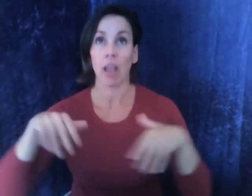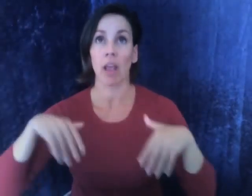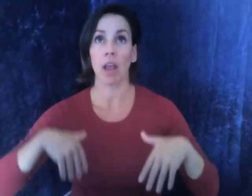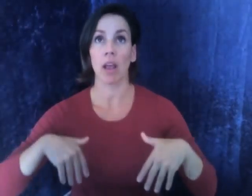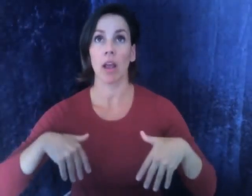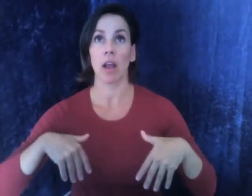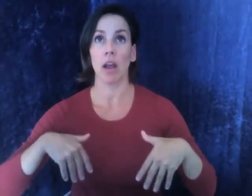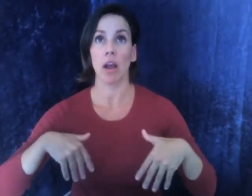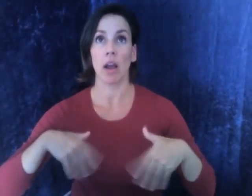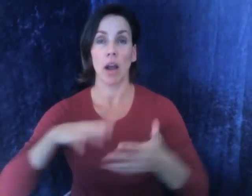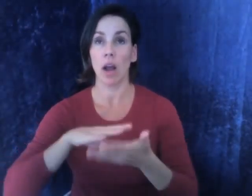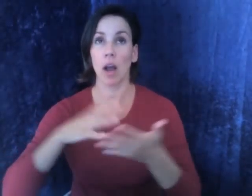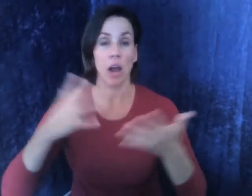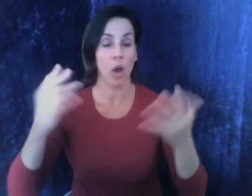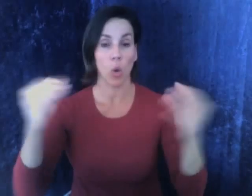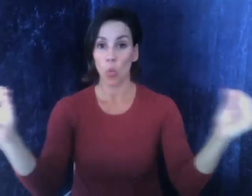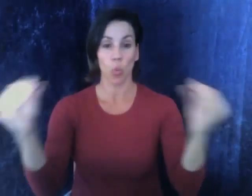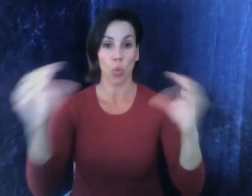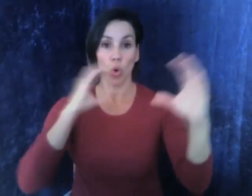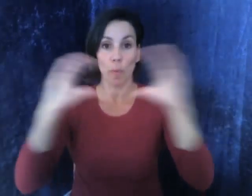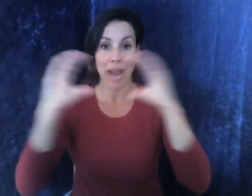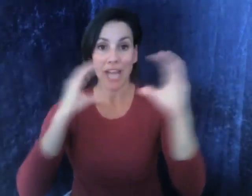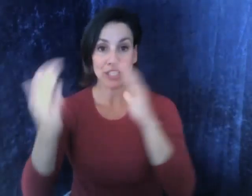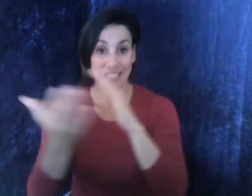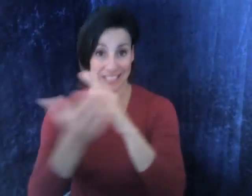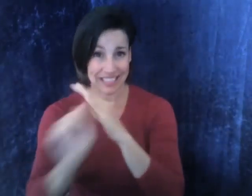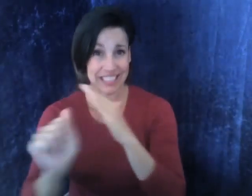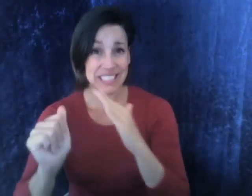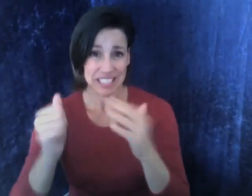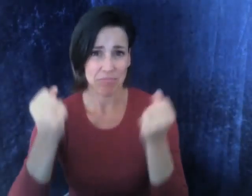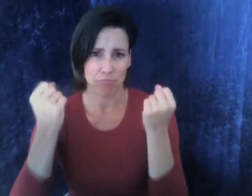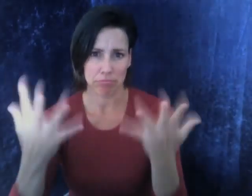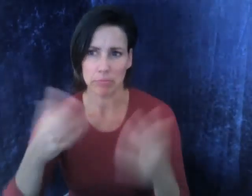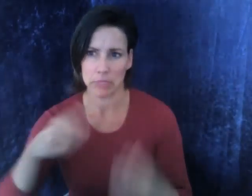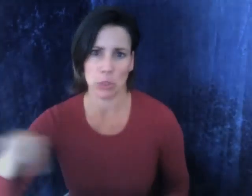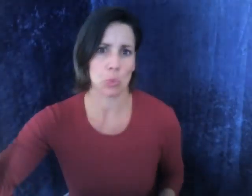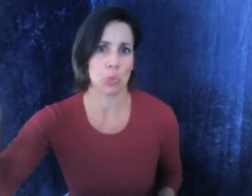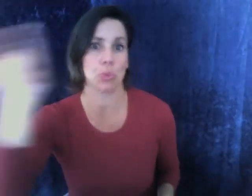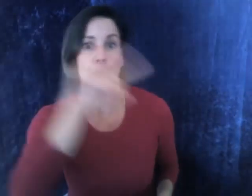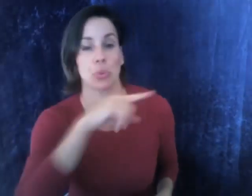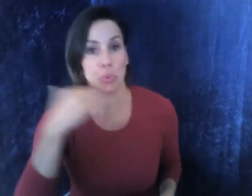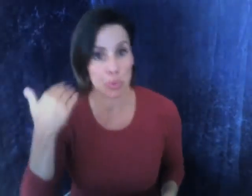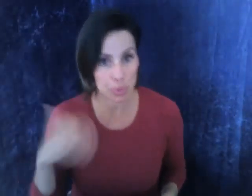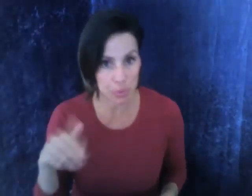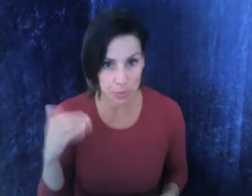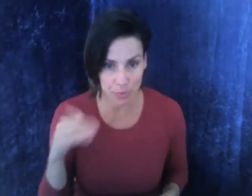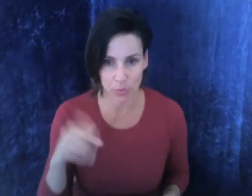rather than allowing them to enter kindergarten with little or no language skills as it is happening today.